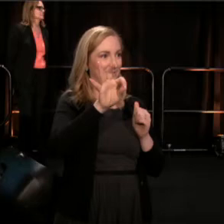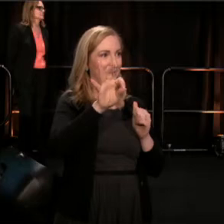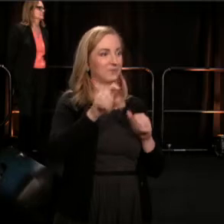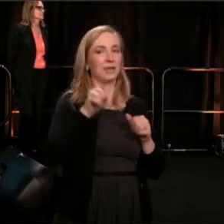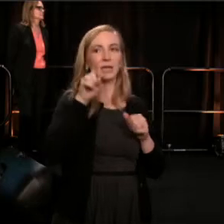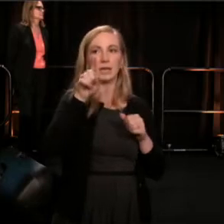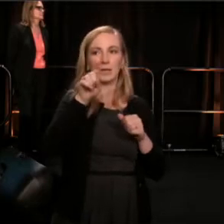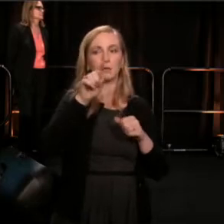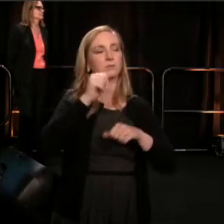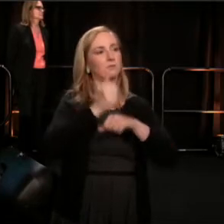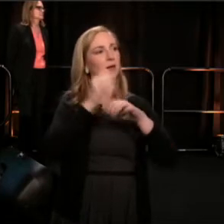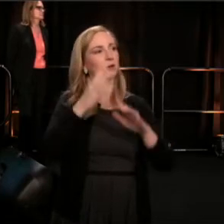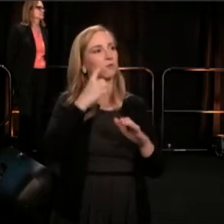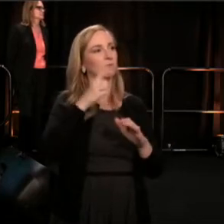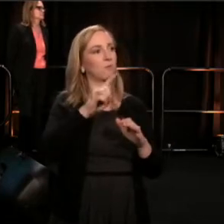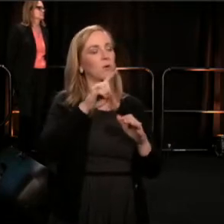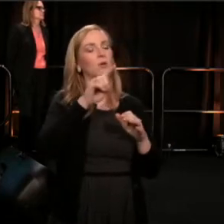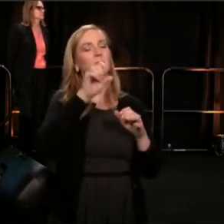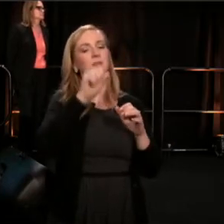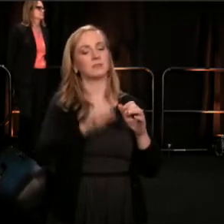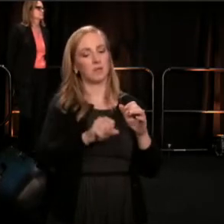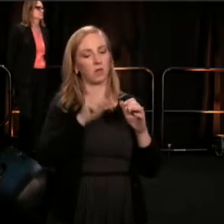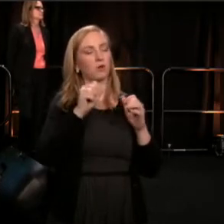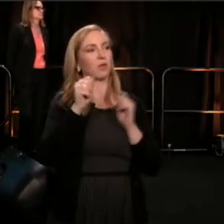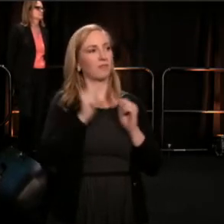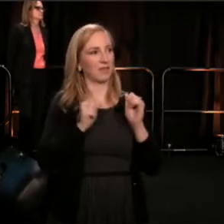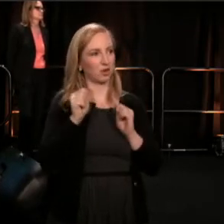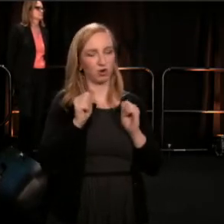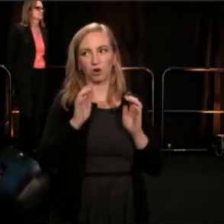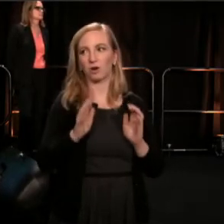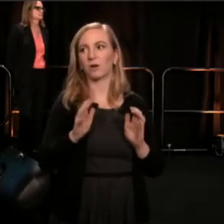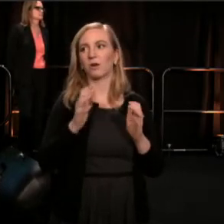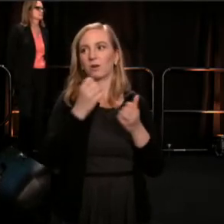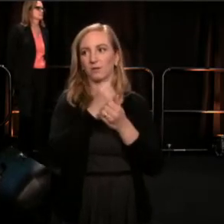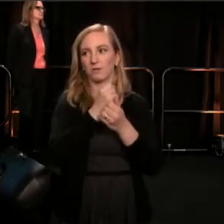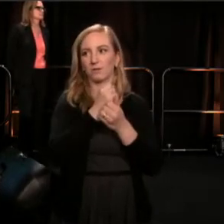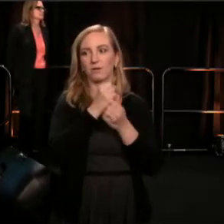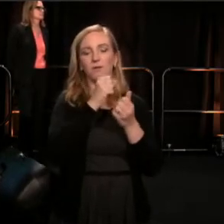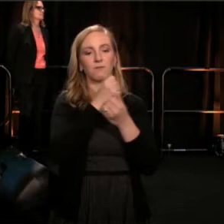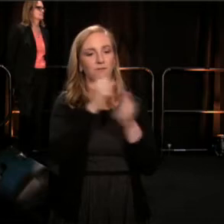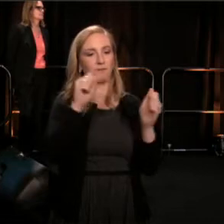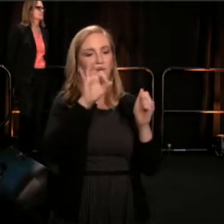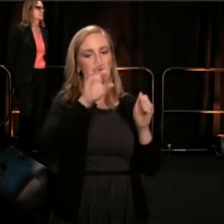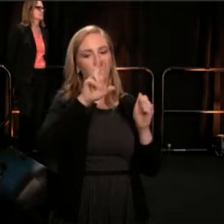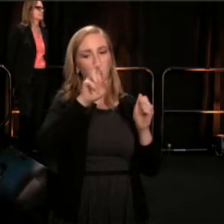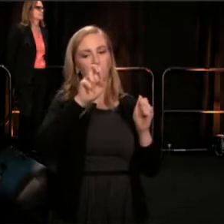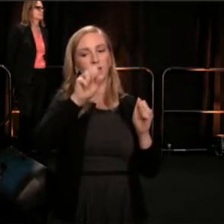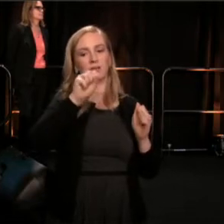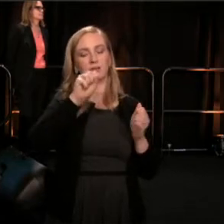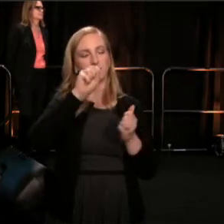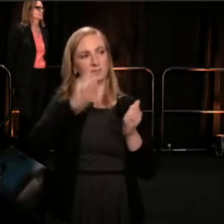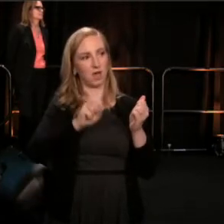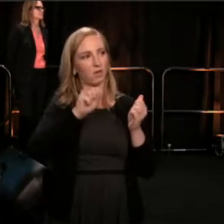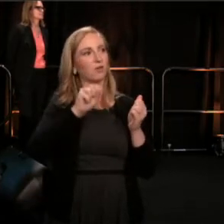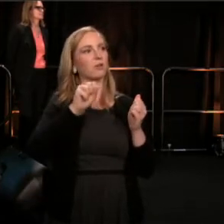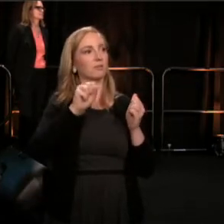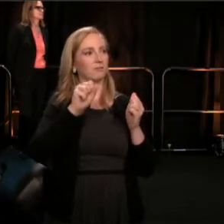the cultural arm of the civil rights movement, a field director of SNICC, the Student Non-violent Coordinating Committee,